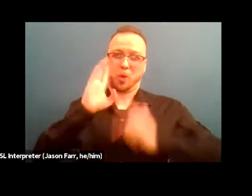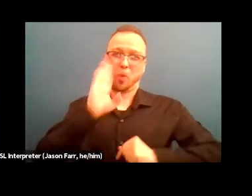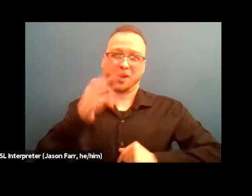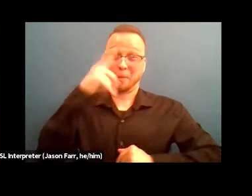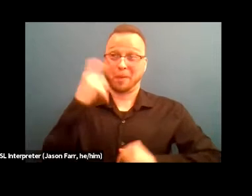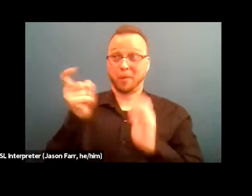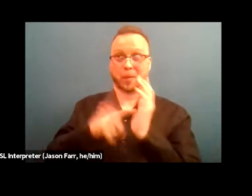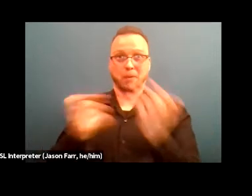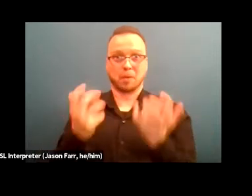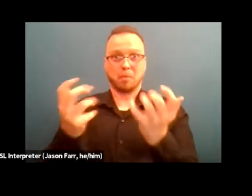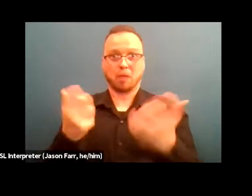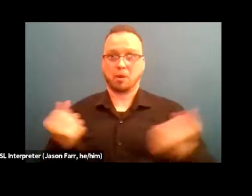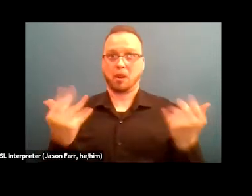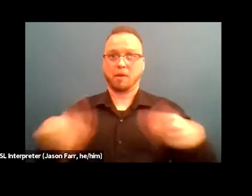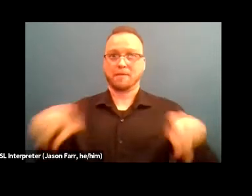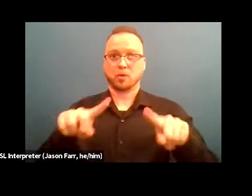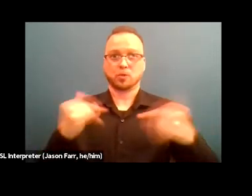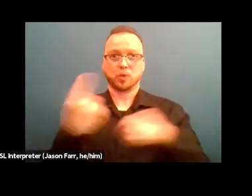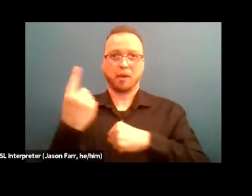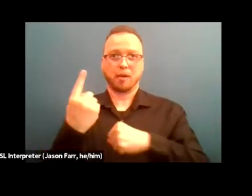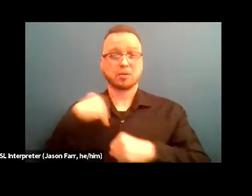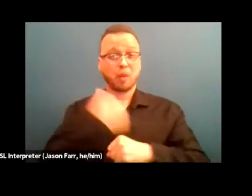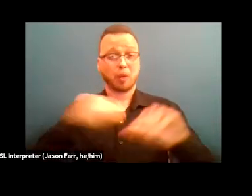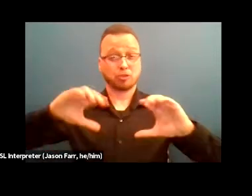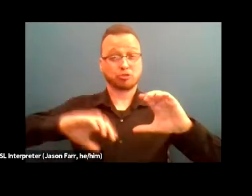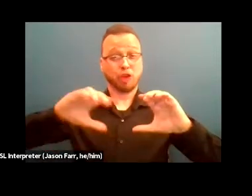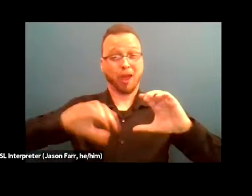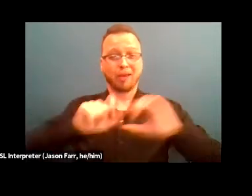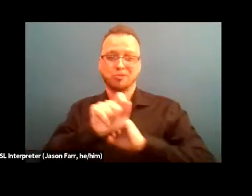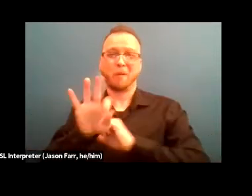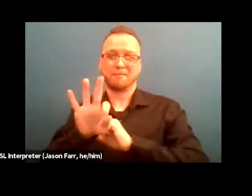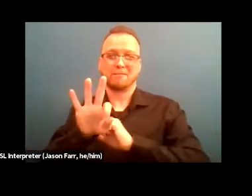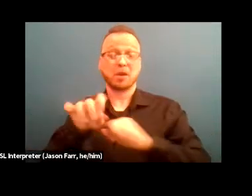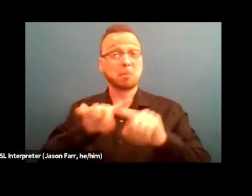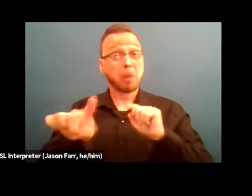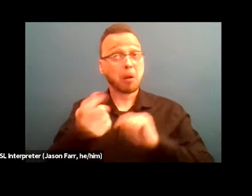And so the chat feature is disabled, but the Q and A feature works for this presentation.